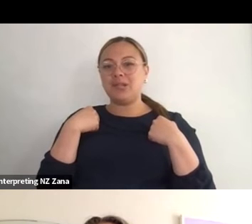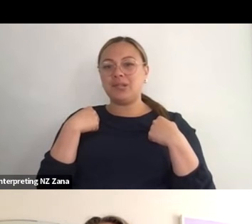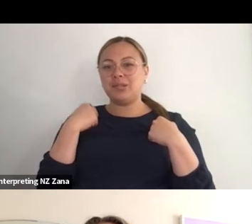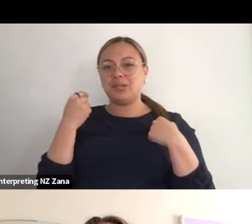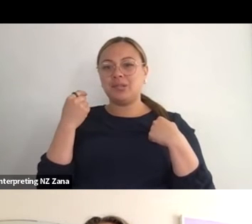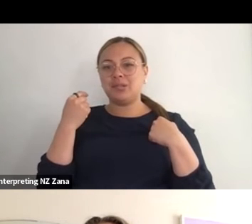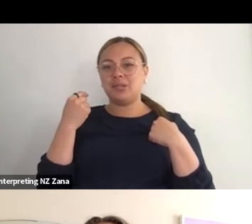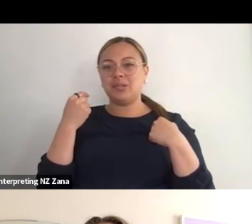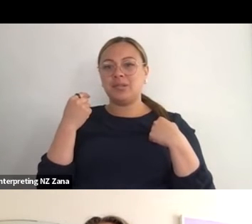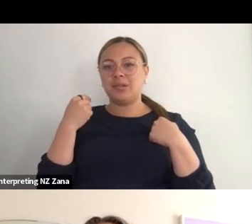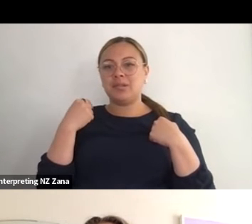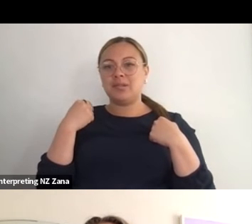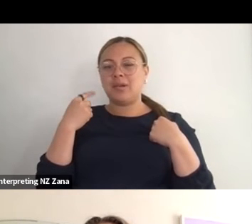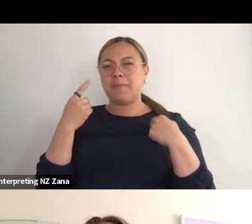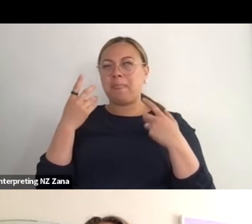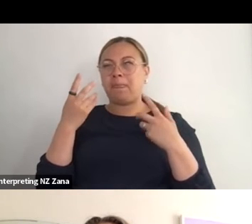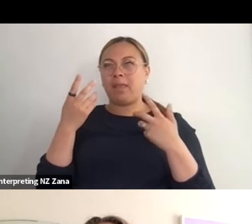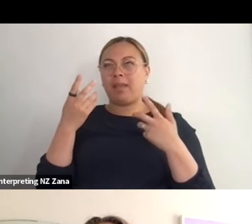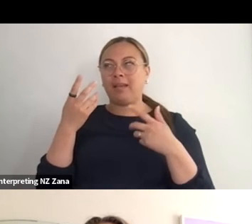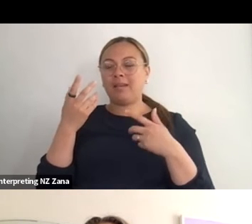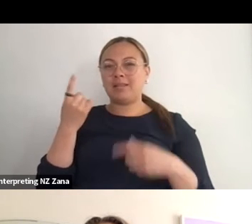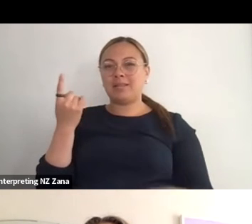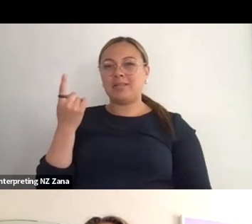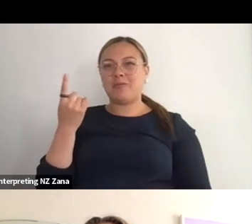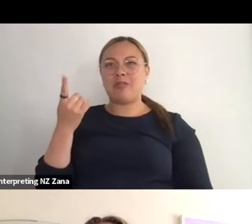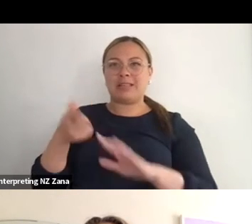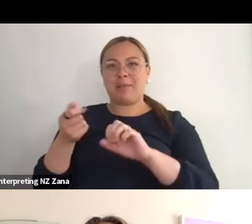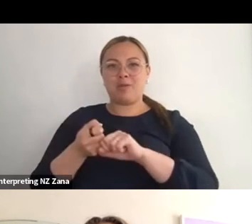ended up in a position where I'm almost- I'm kind of like a company but not officially,